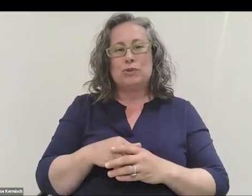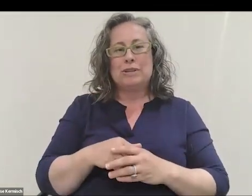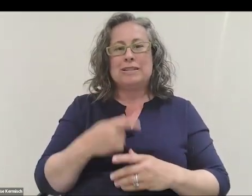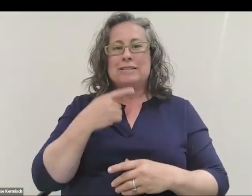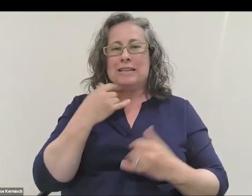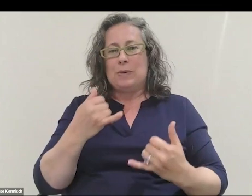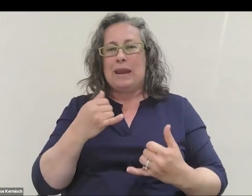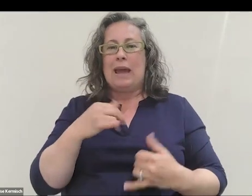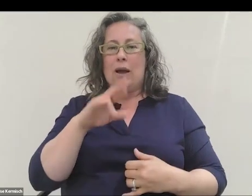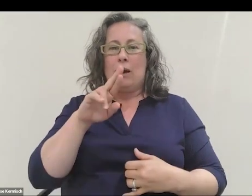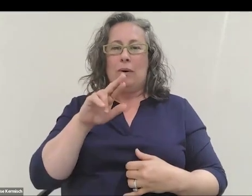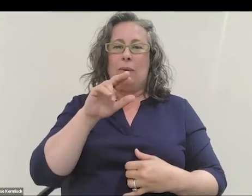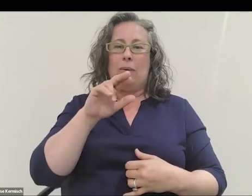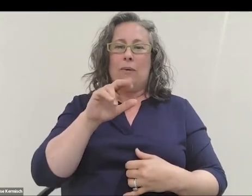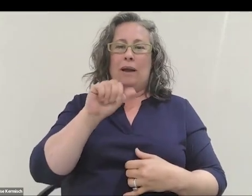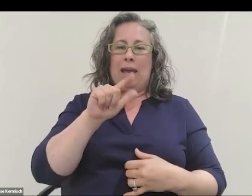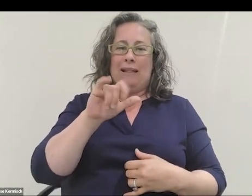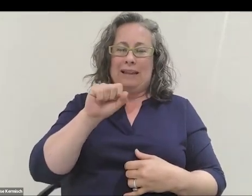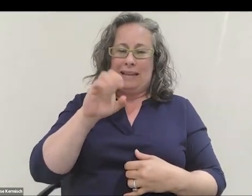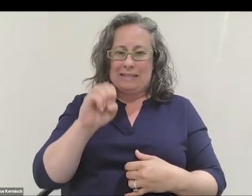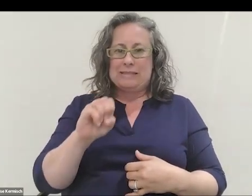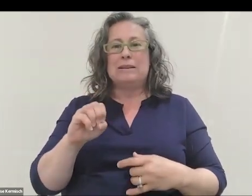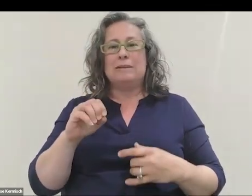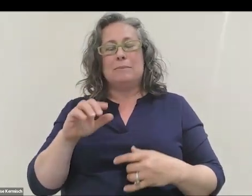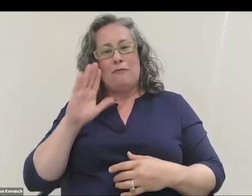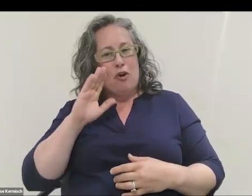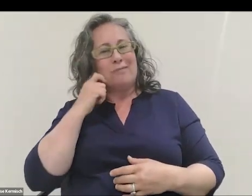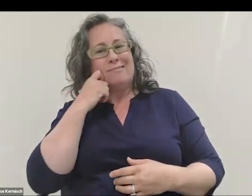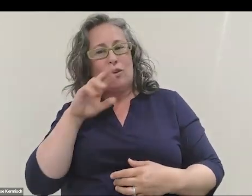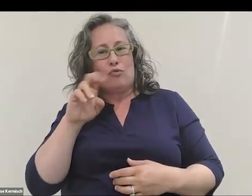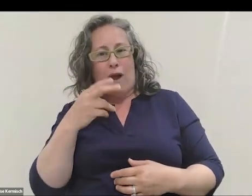but are you both there? I just want to thank you for being here today